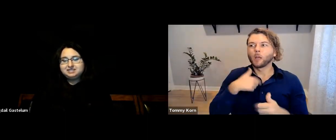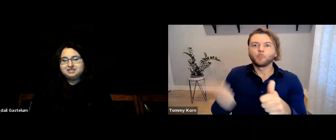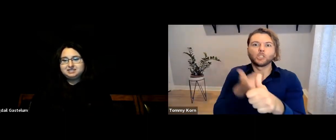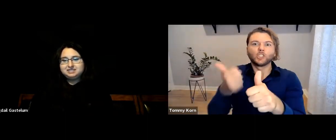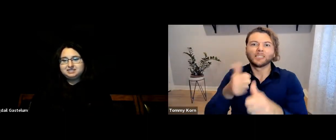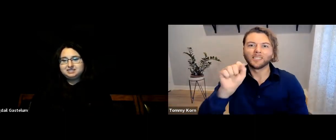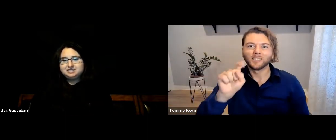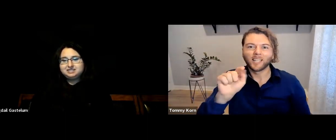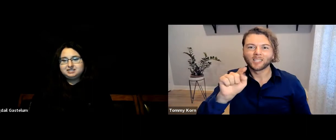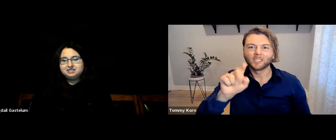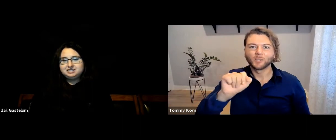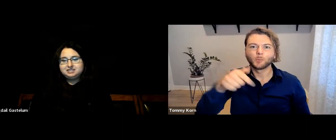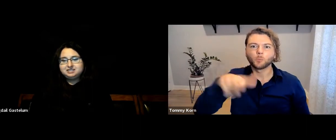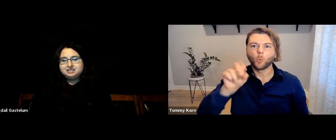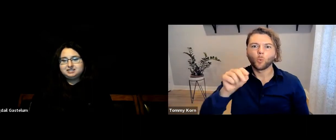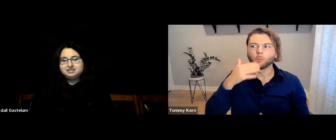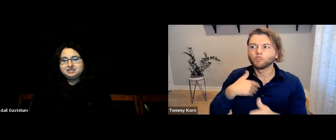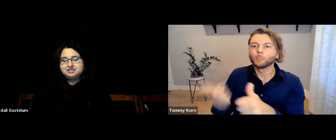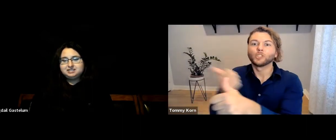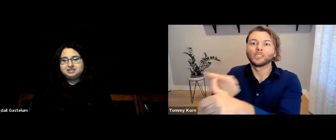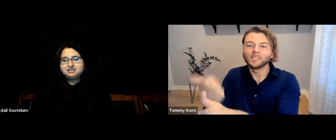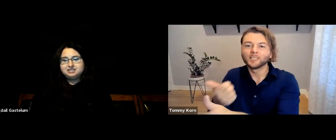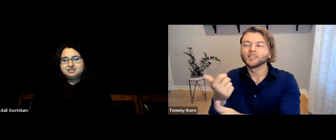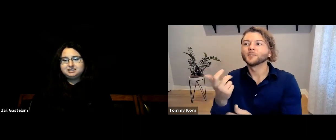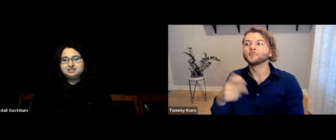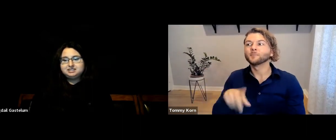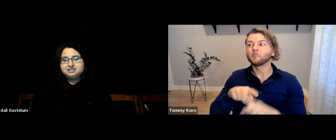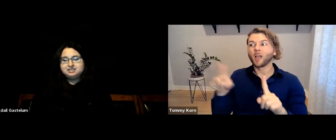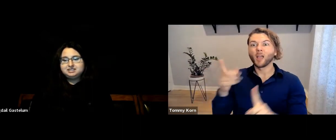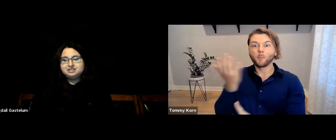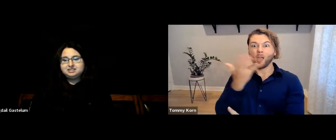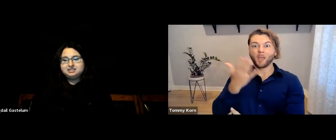so I was always chasing the status quo.